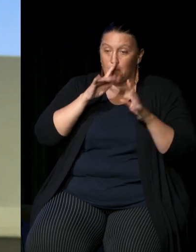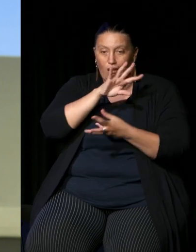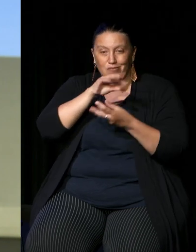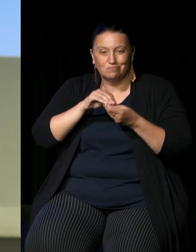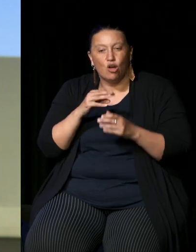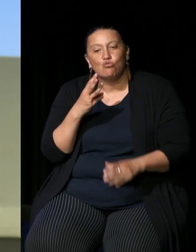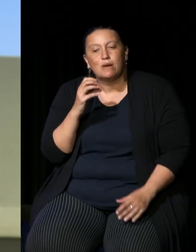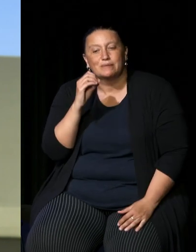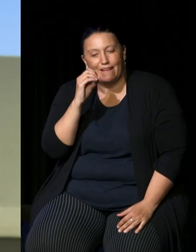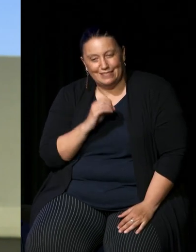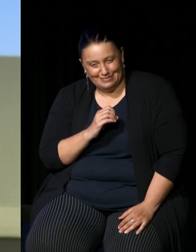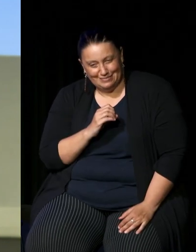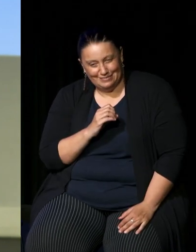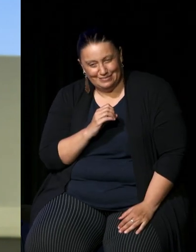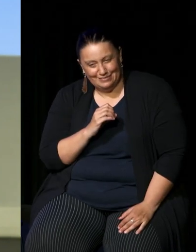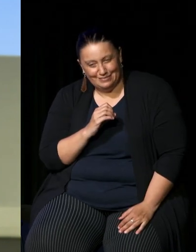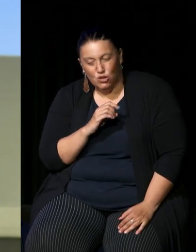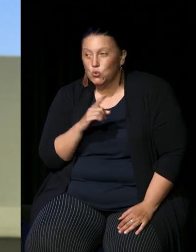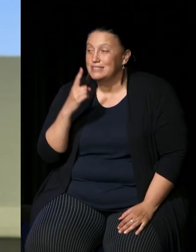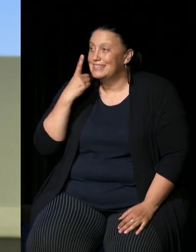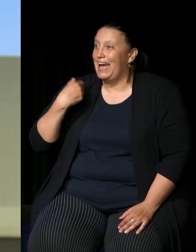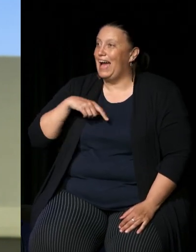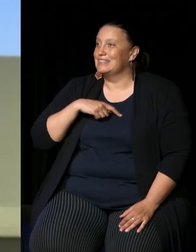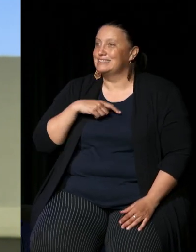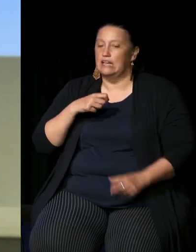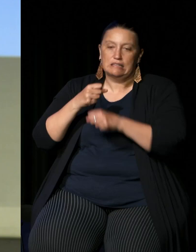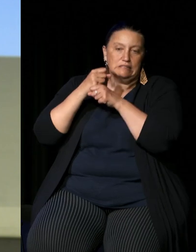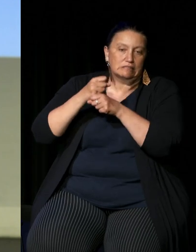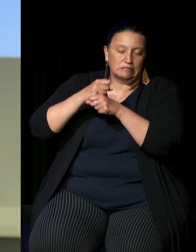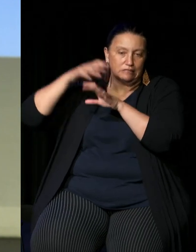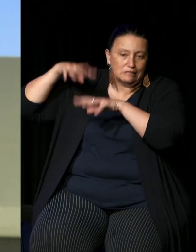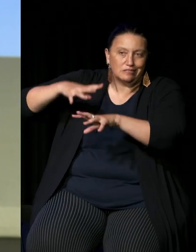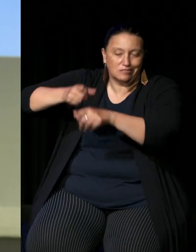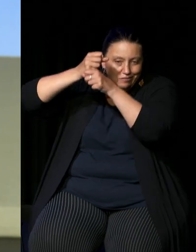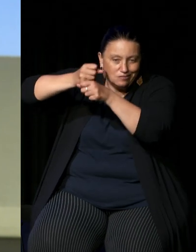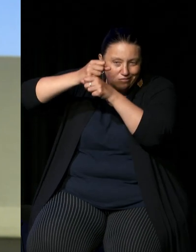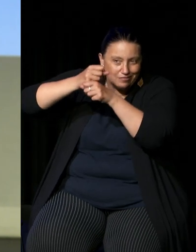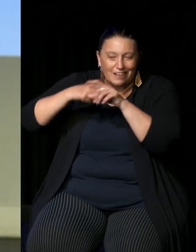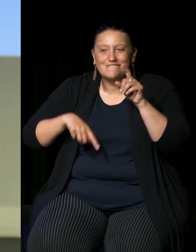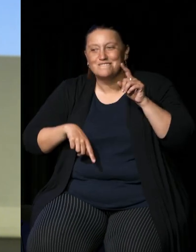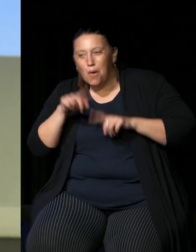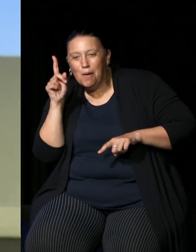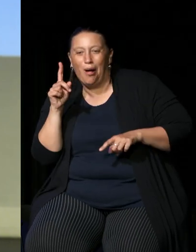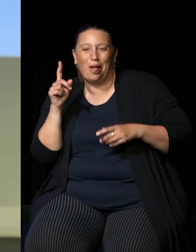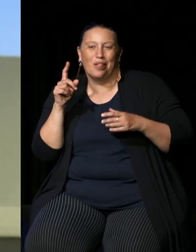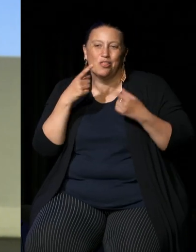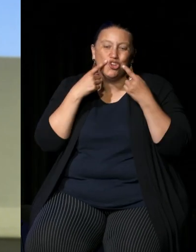you might see us a lot on the news demos and things and on the football field actually we